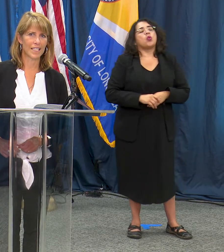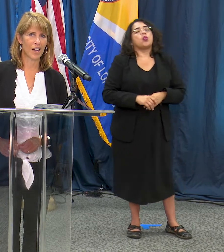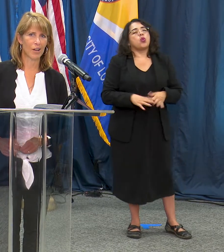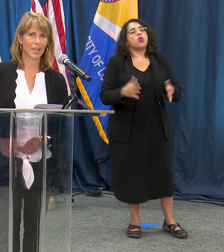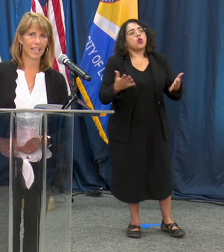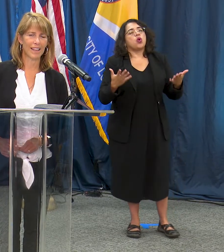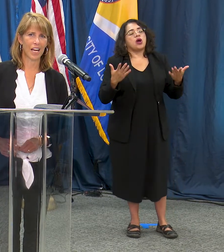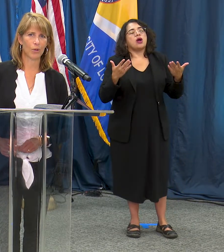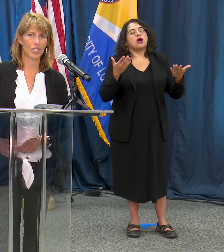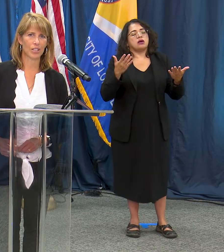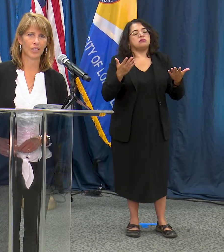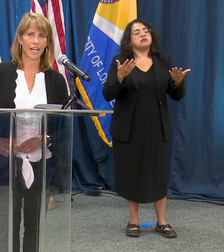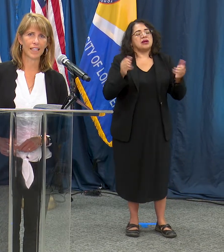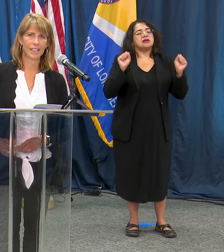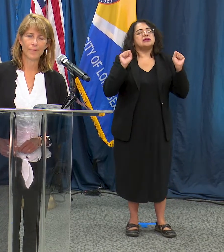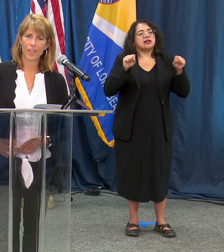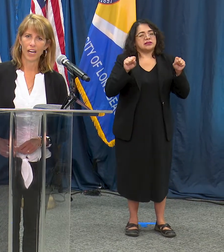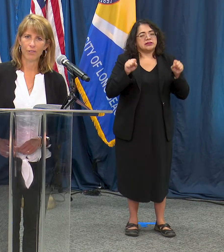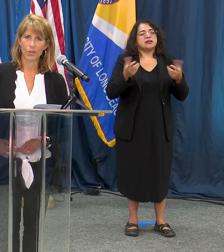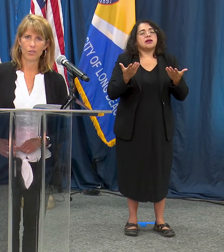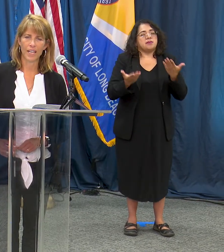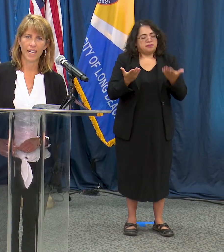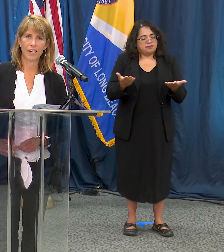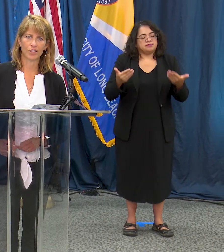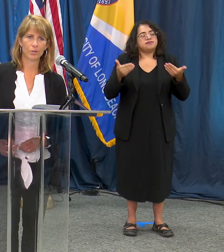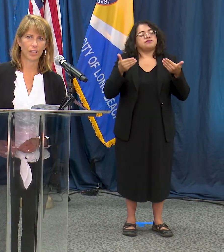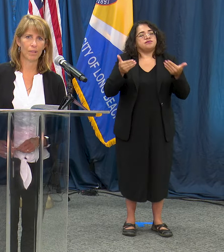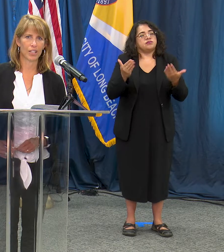down. I've been getting that question a lot. Our focus right now is really making